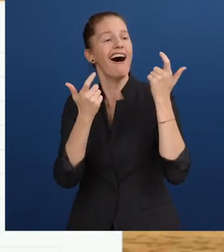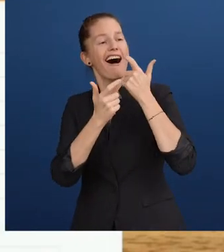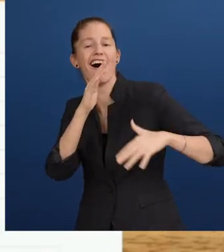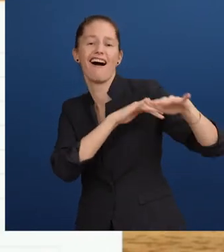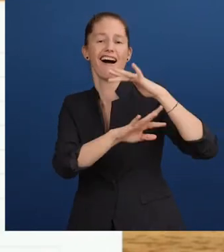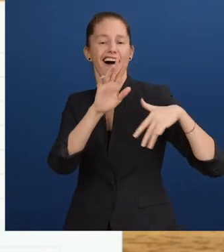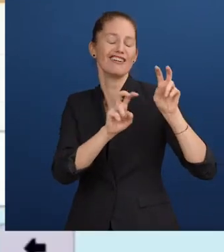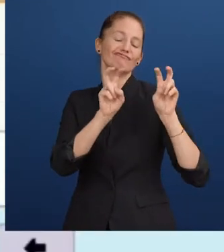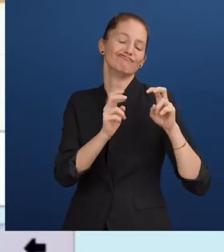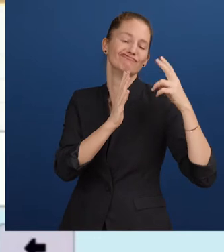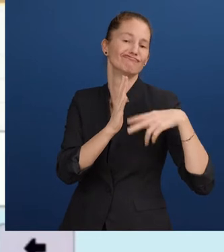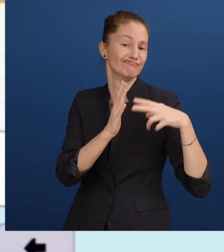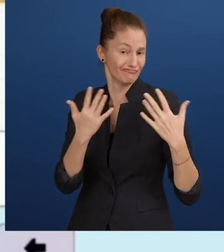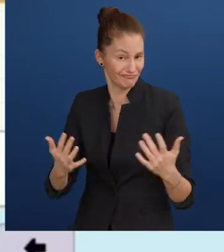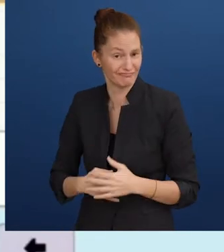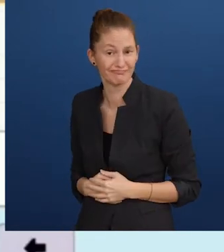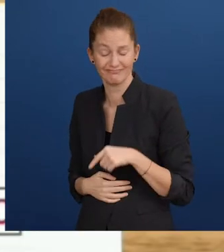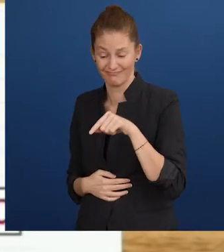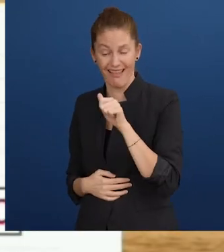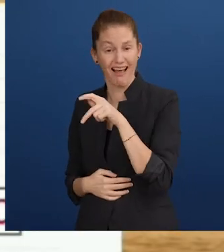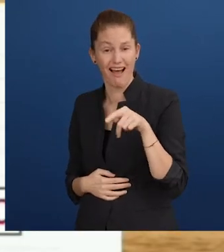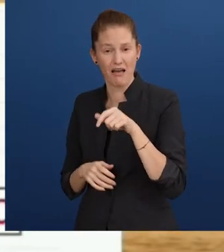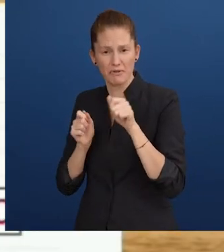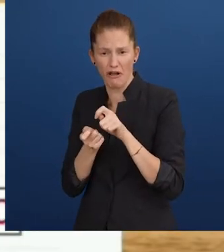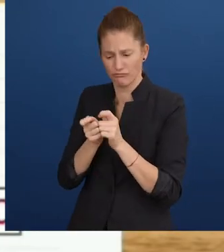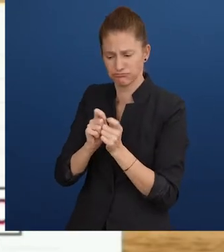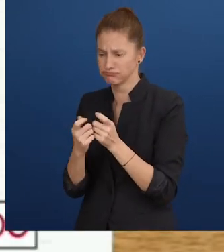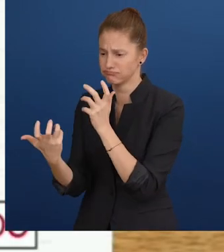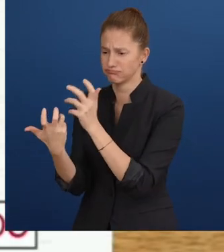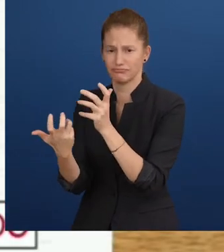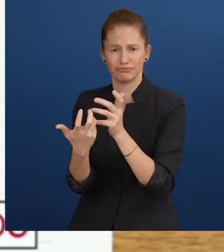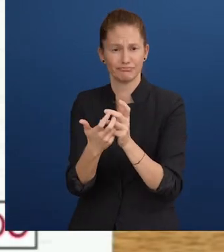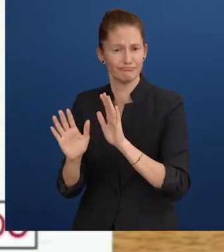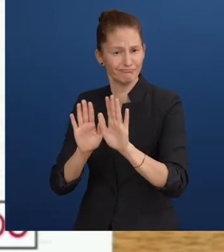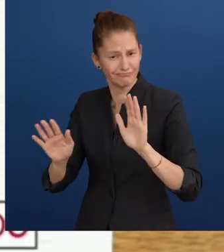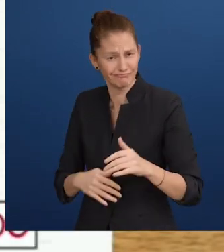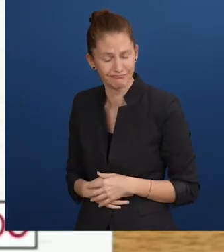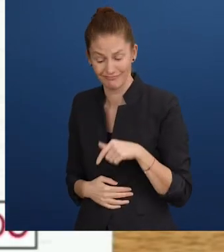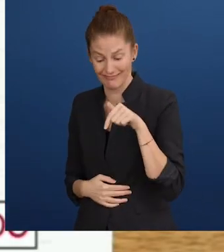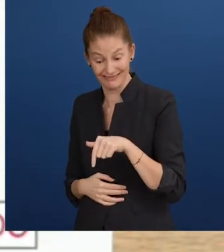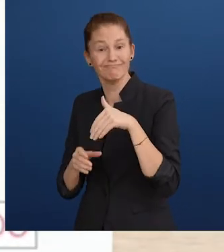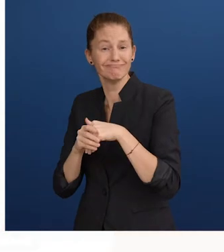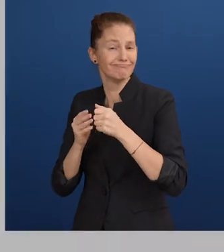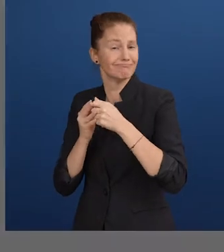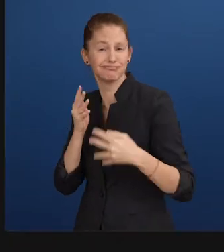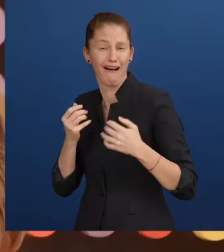La Mesita adapts to the user´s characteristics, and allows for an endless number of activities.